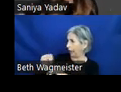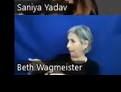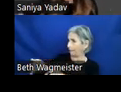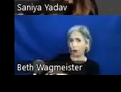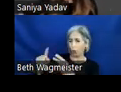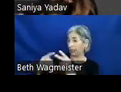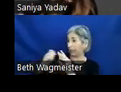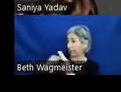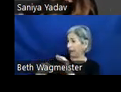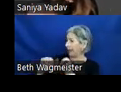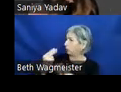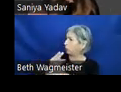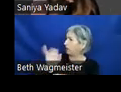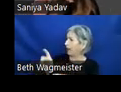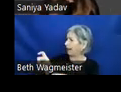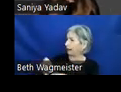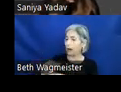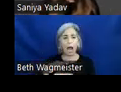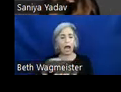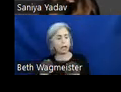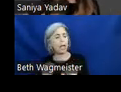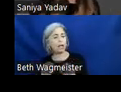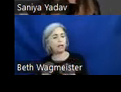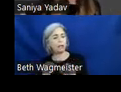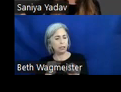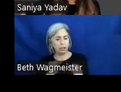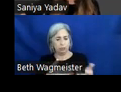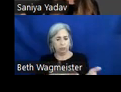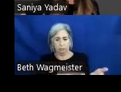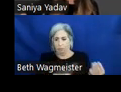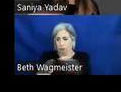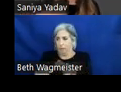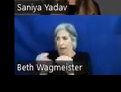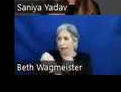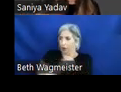whatever it is, and I can put my energy into that. From there, I can pull all of the components,